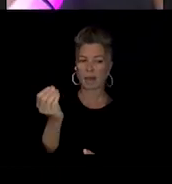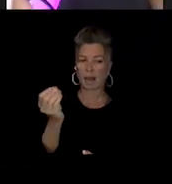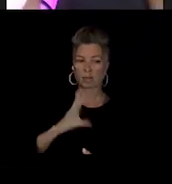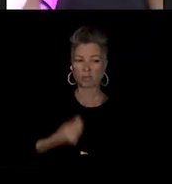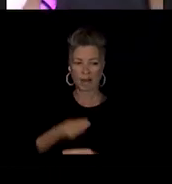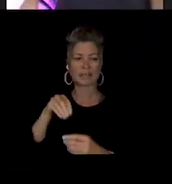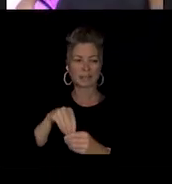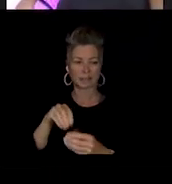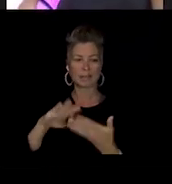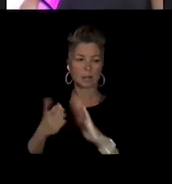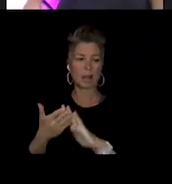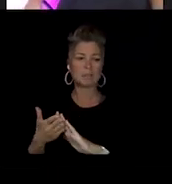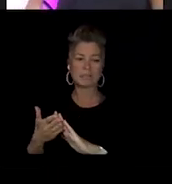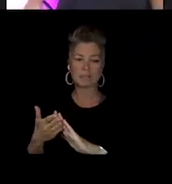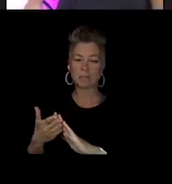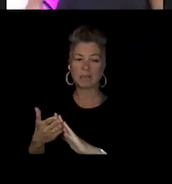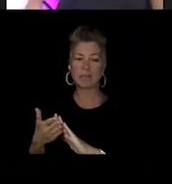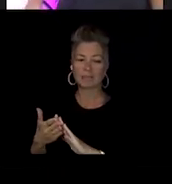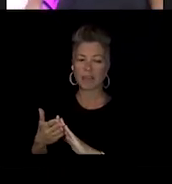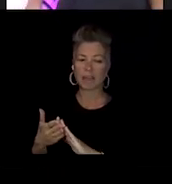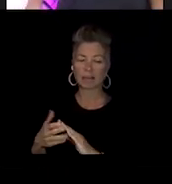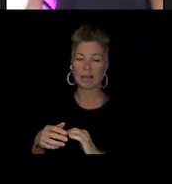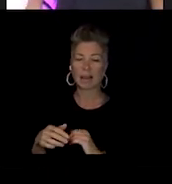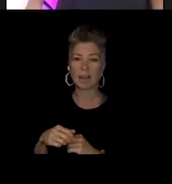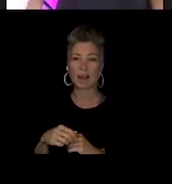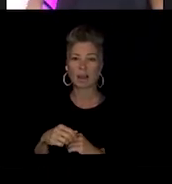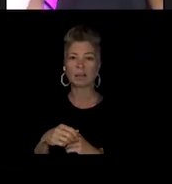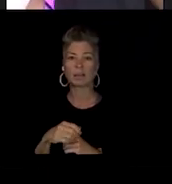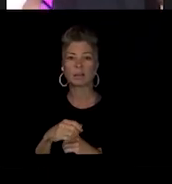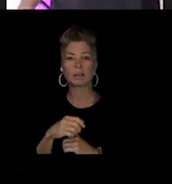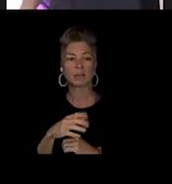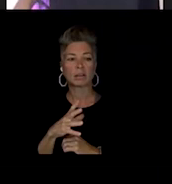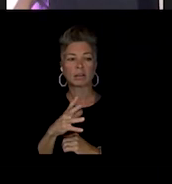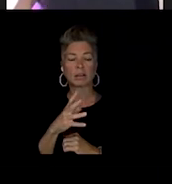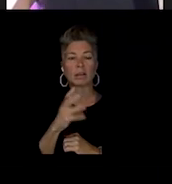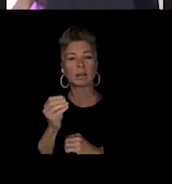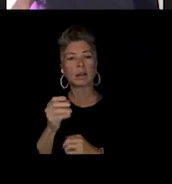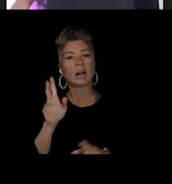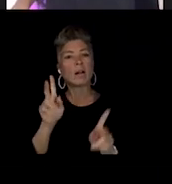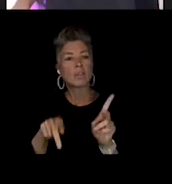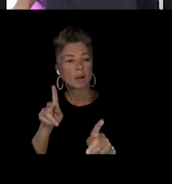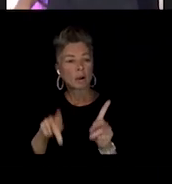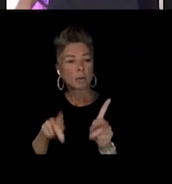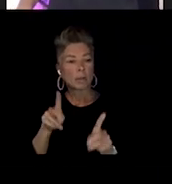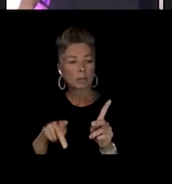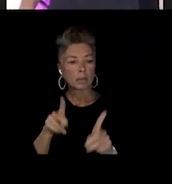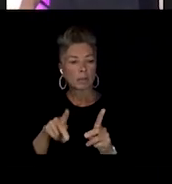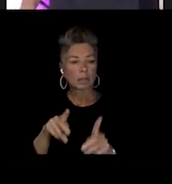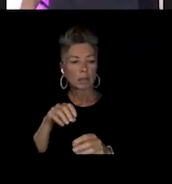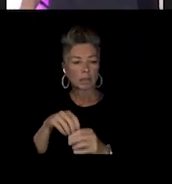until like I met people from different states who, who had this thought, um...